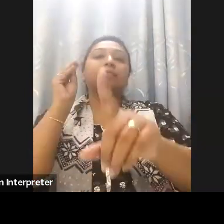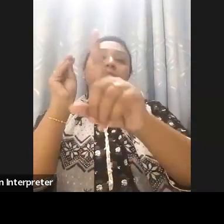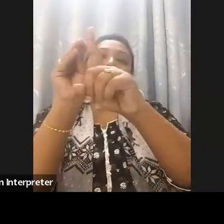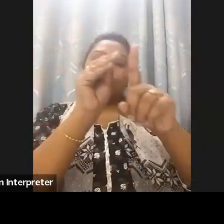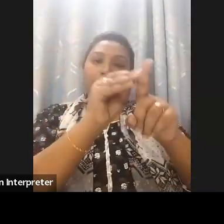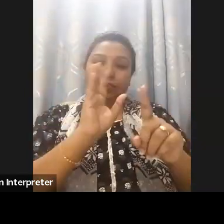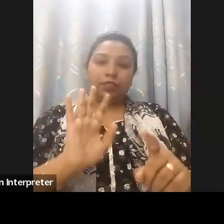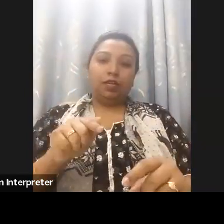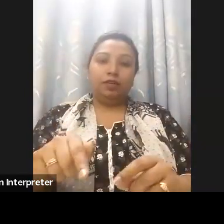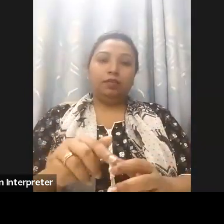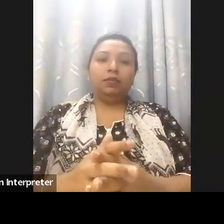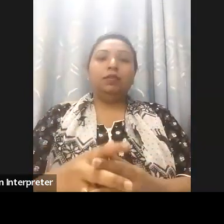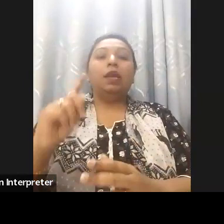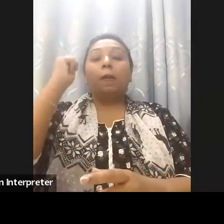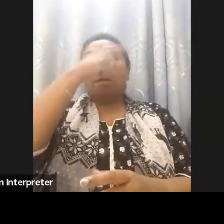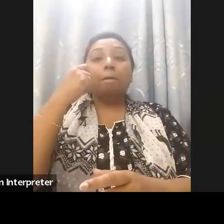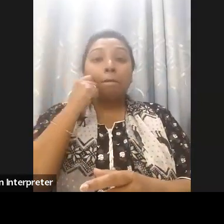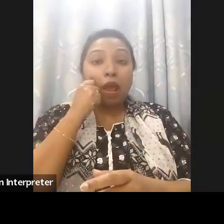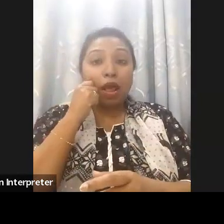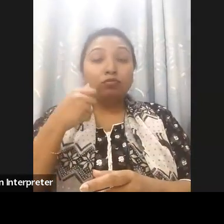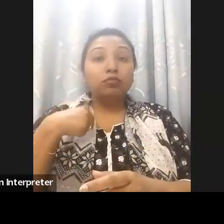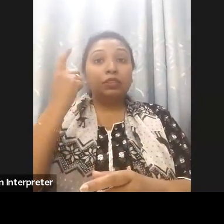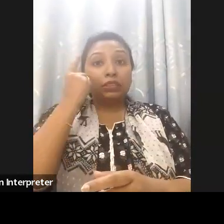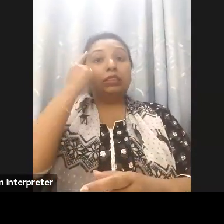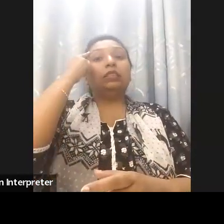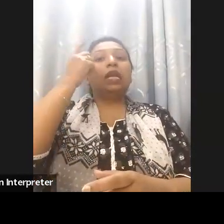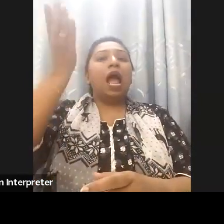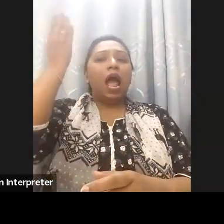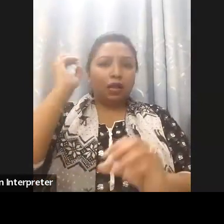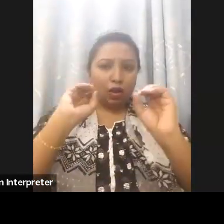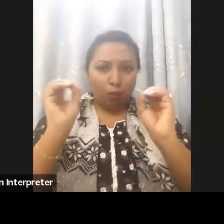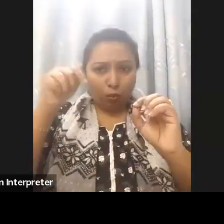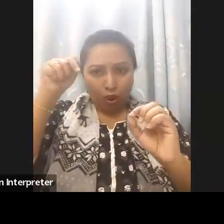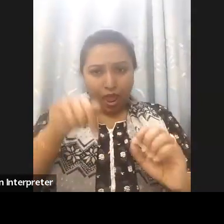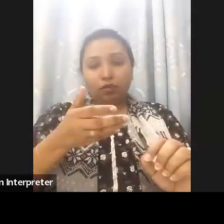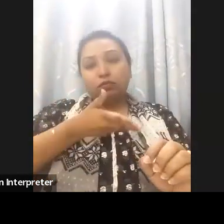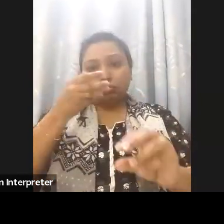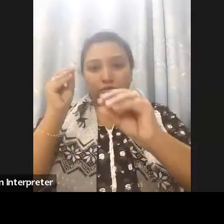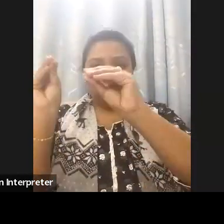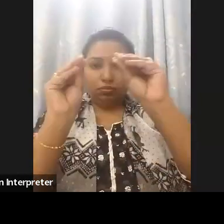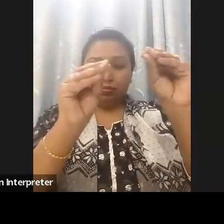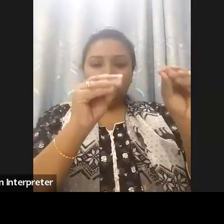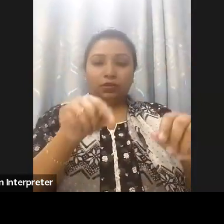environment that respects the rights and needs of individuals with disabilities. Let me conclude by